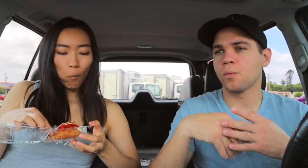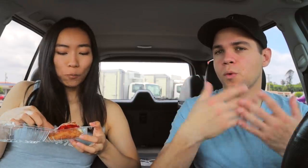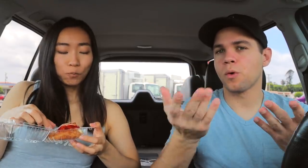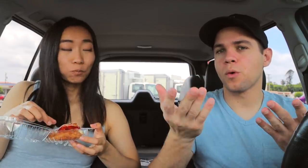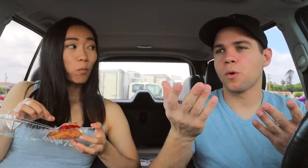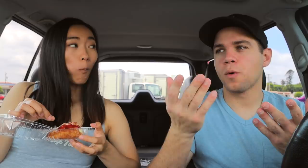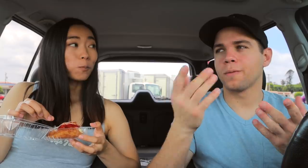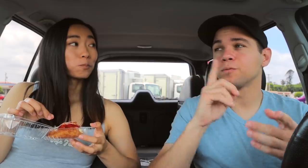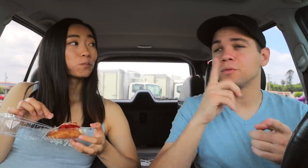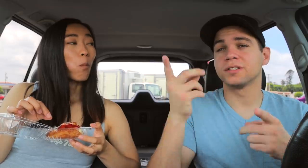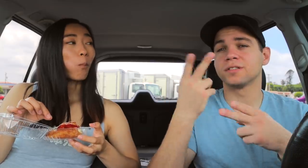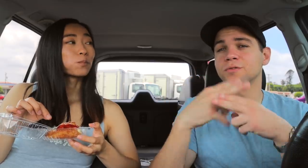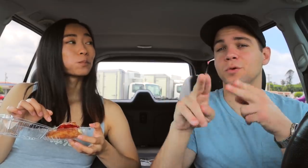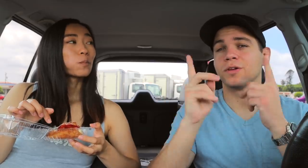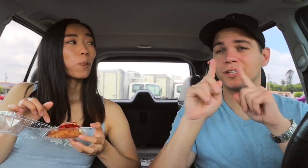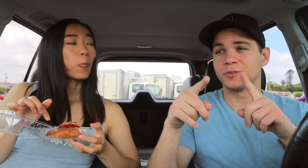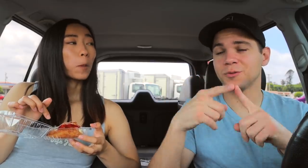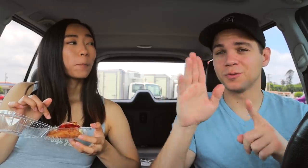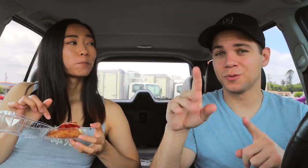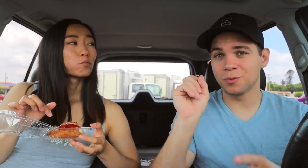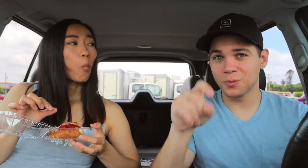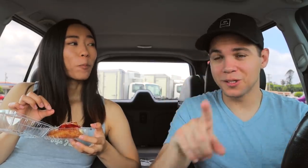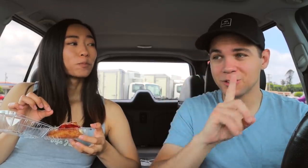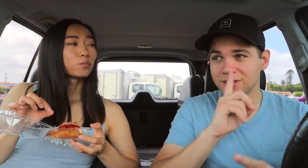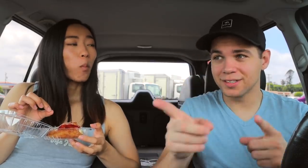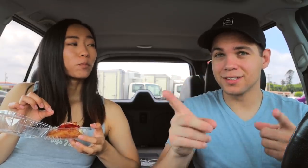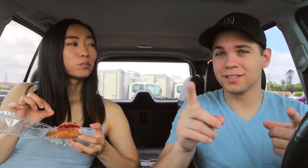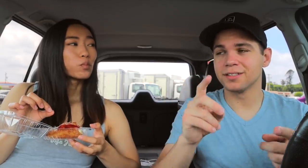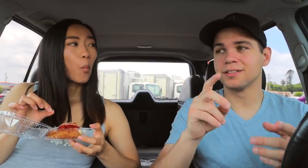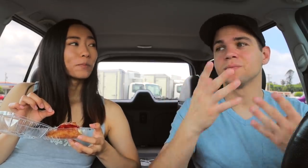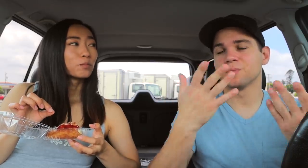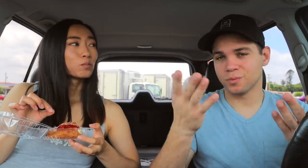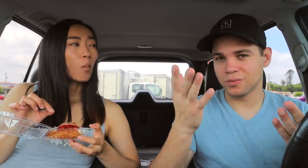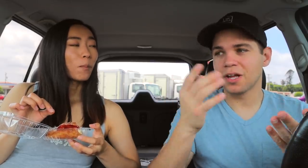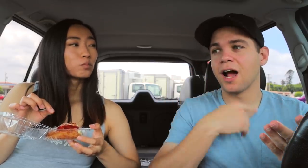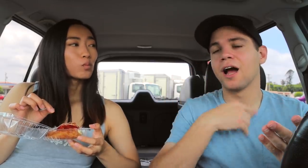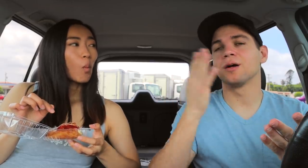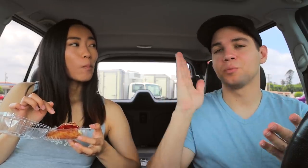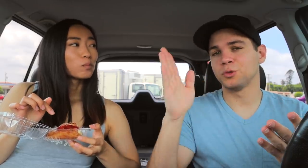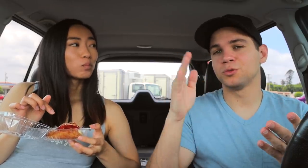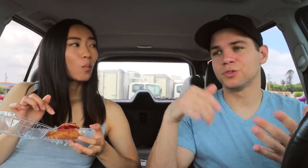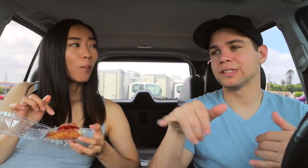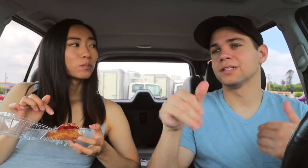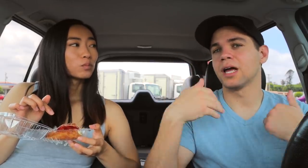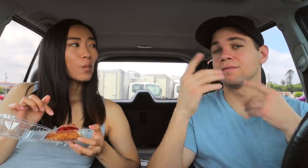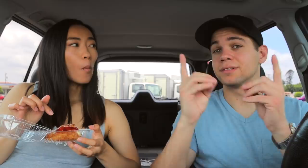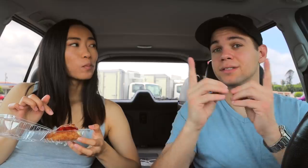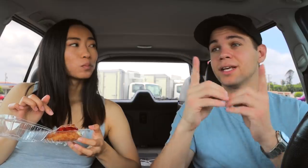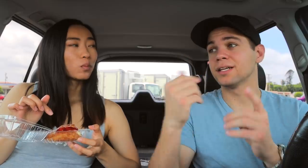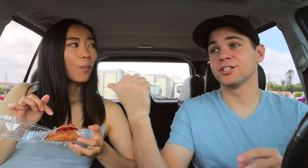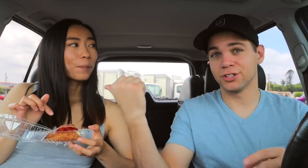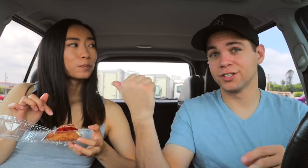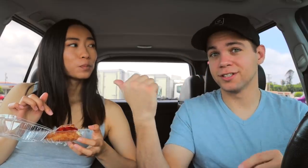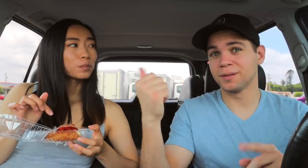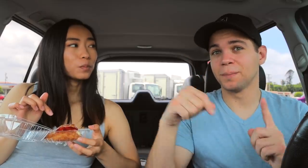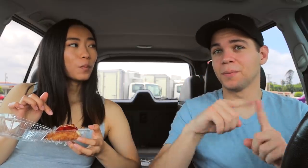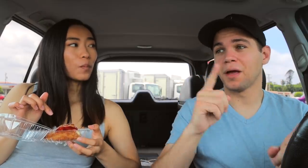So Really, the short answer to your question is: I would still have dated her,